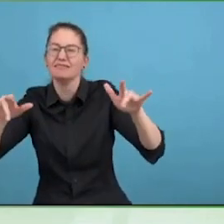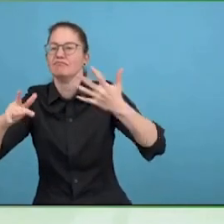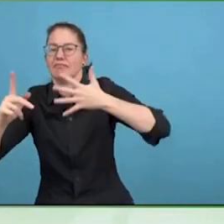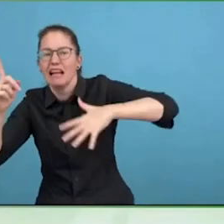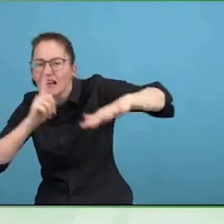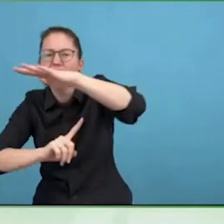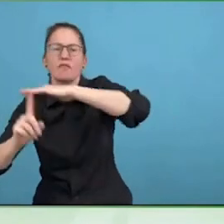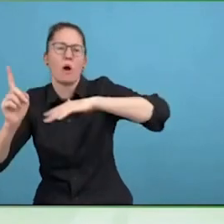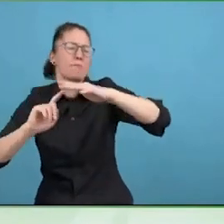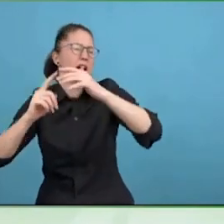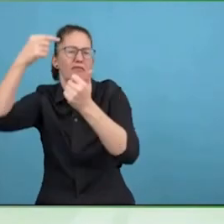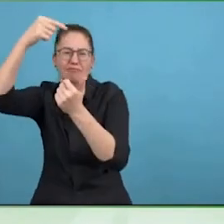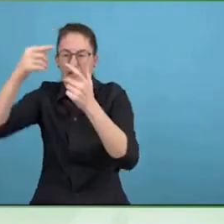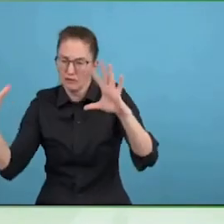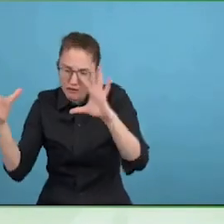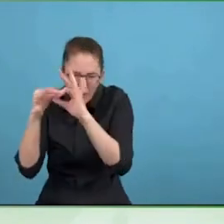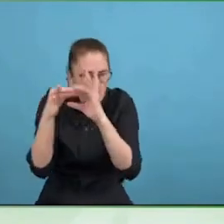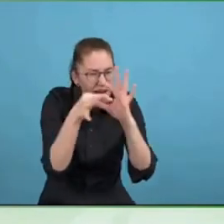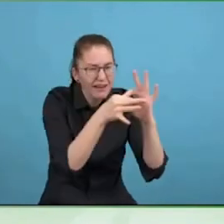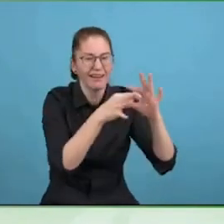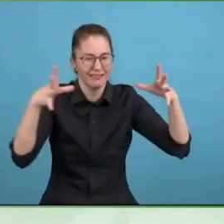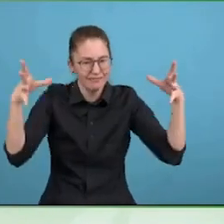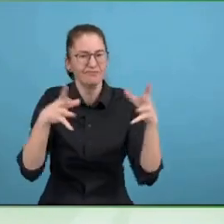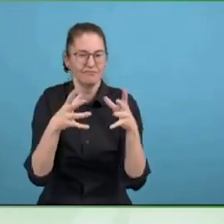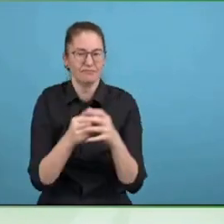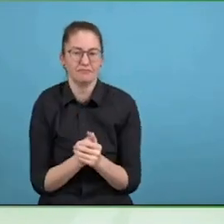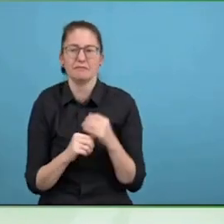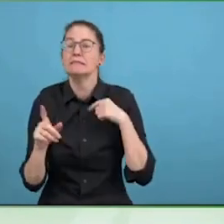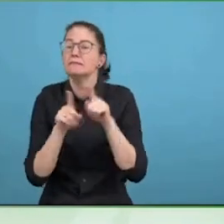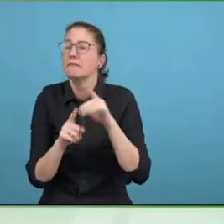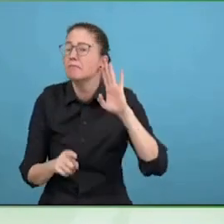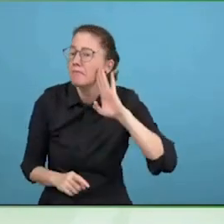aspects of the circle, for instance, HR circle, product circle, or